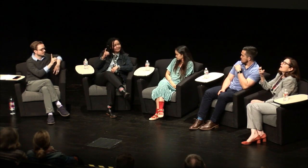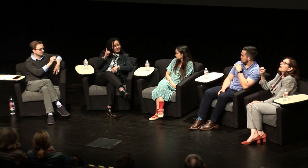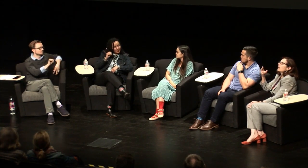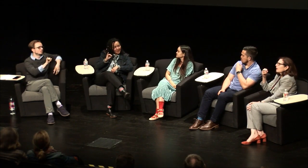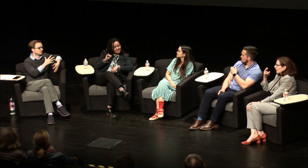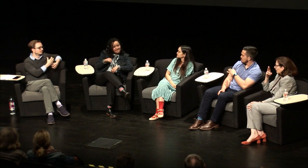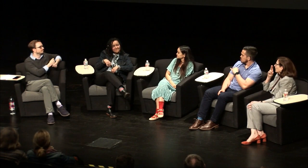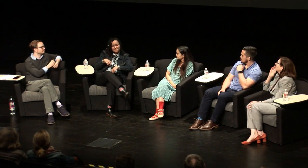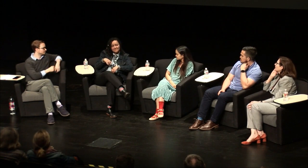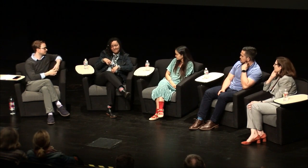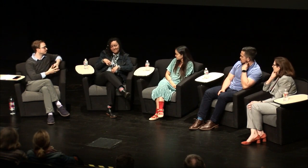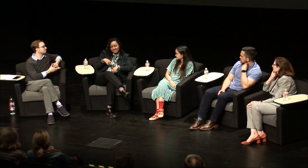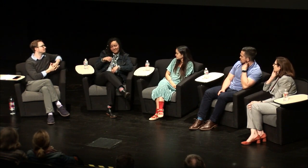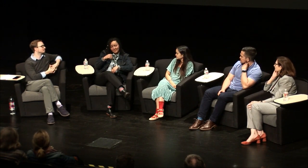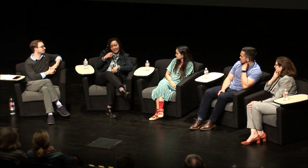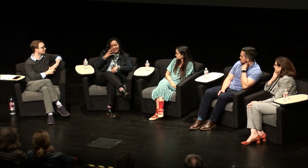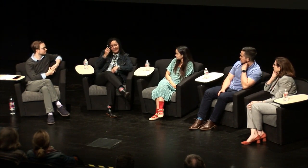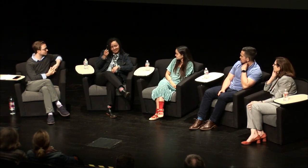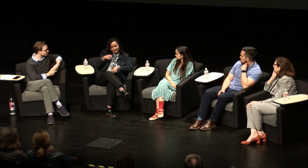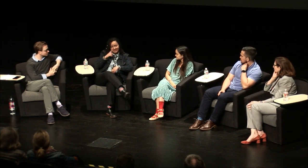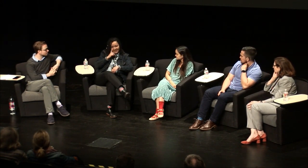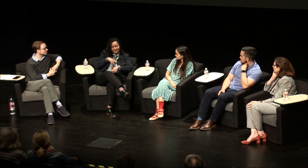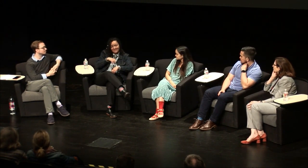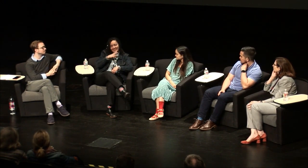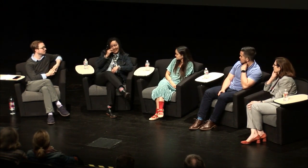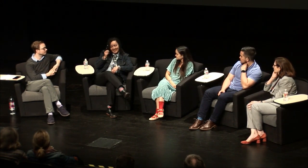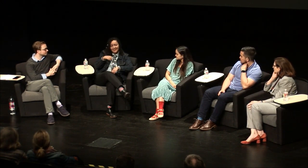daughter of an immigrant -